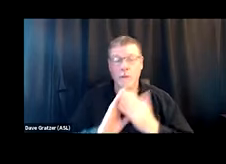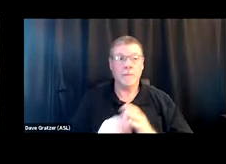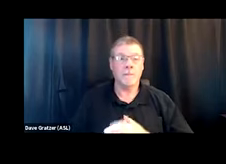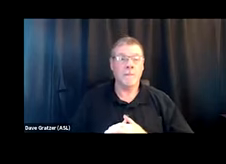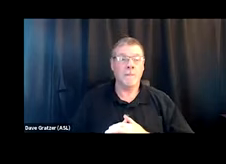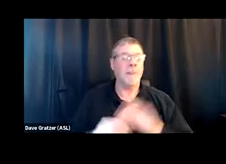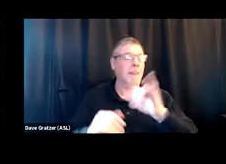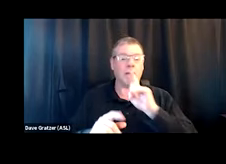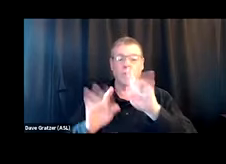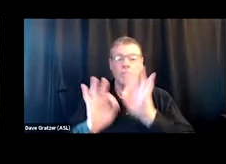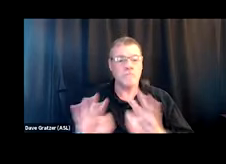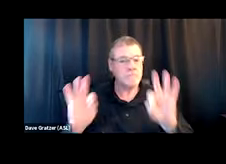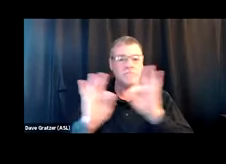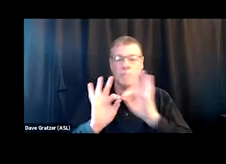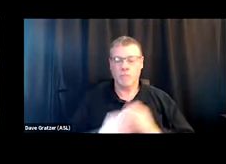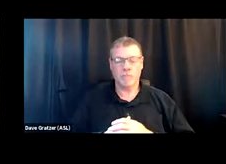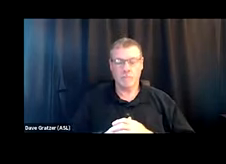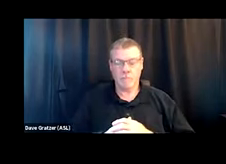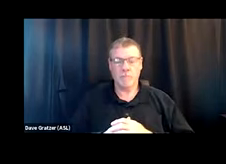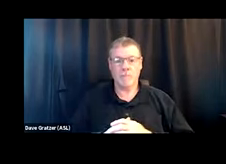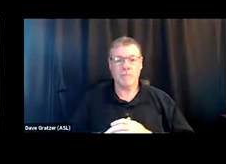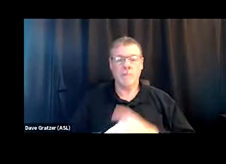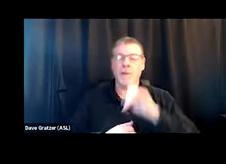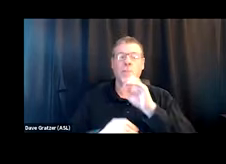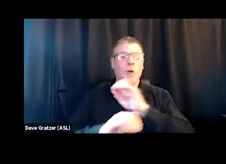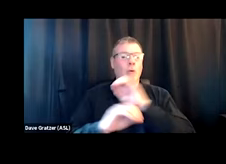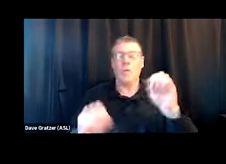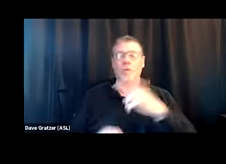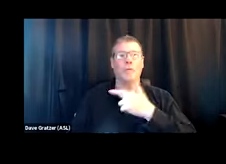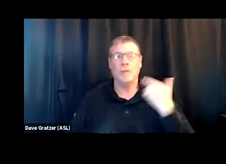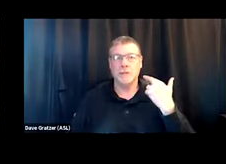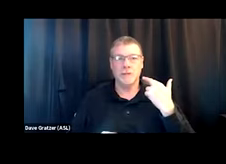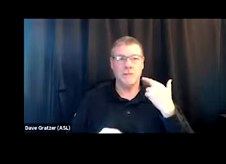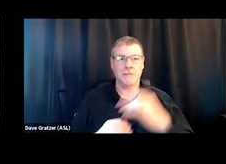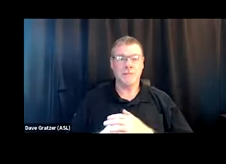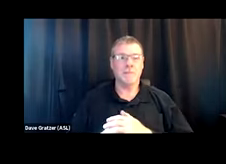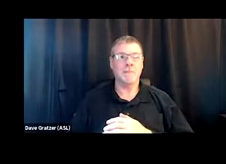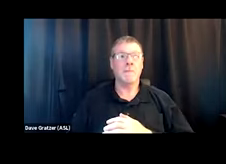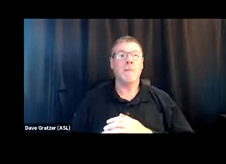I mean, there's no risk in doing that at all whatsoever. There's I think perceived risk,